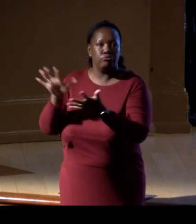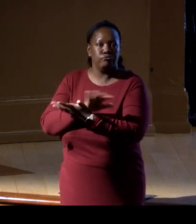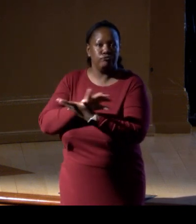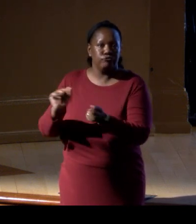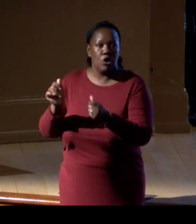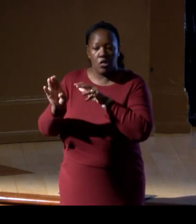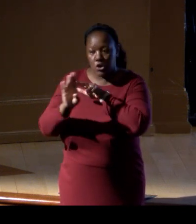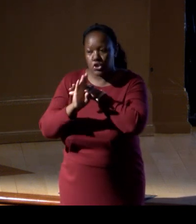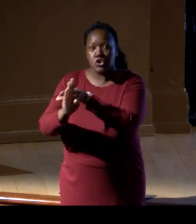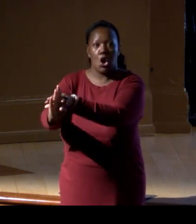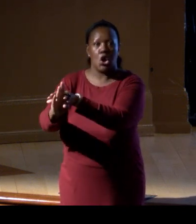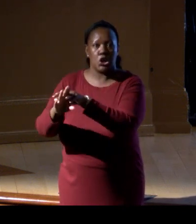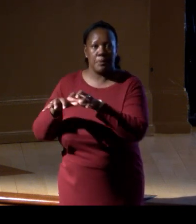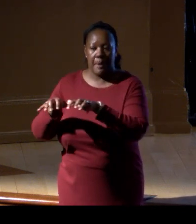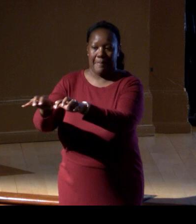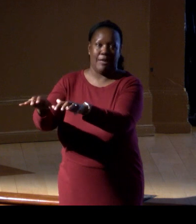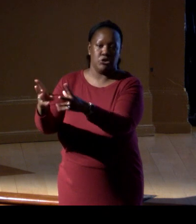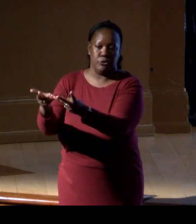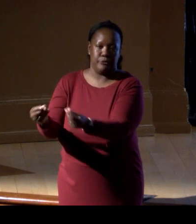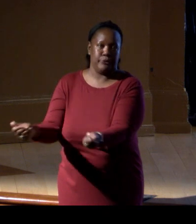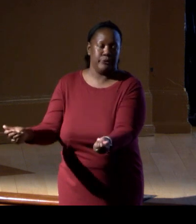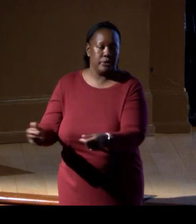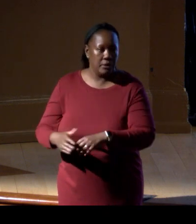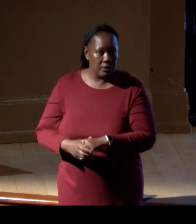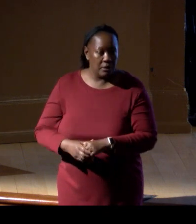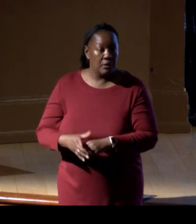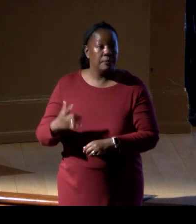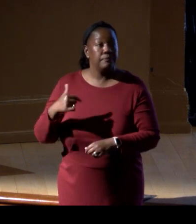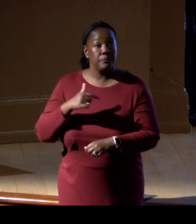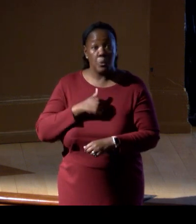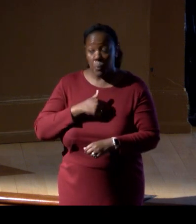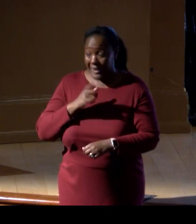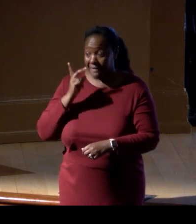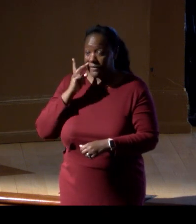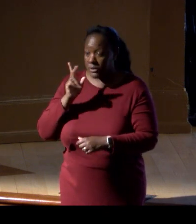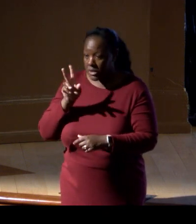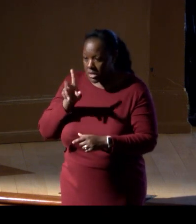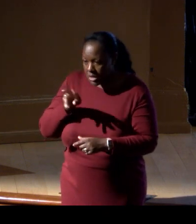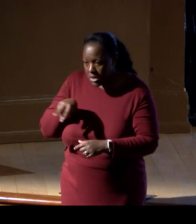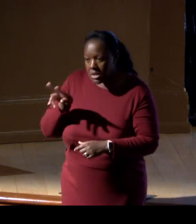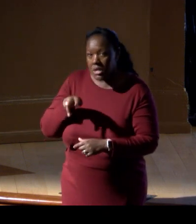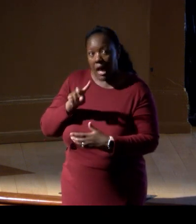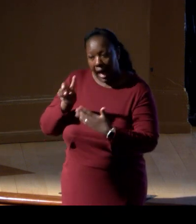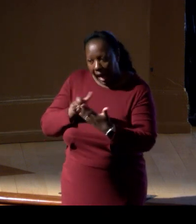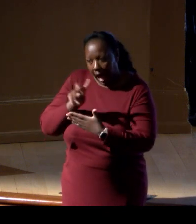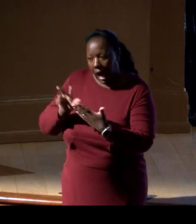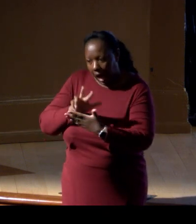but in 100 hours of diving, we have seen one shark, right? We've been to other places